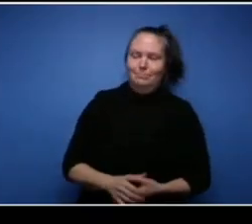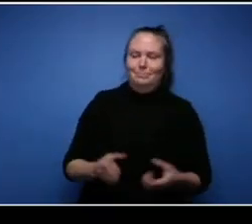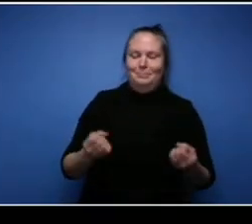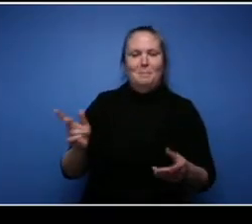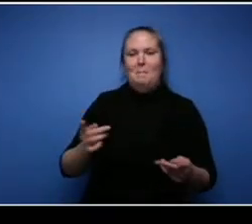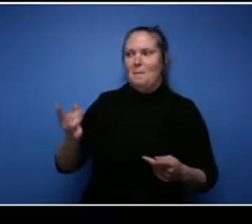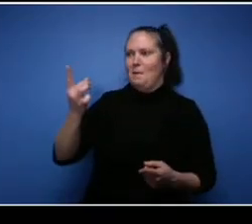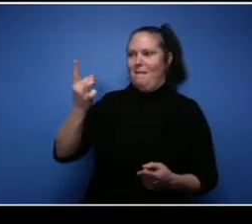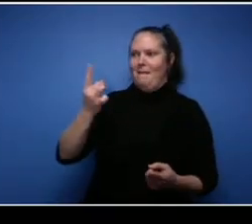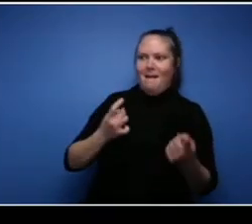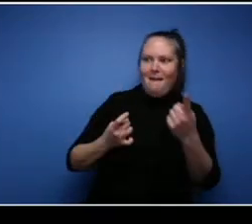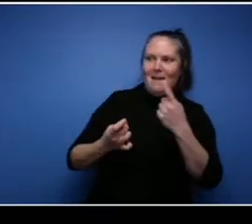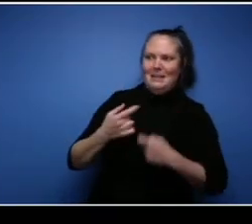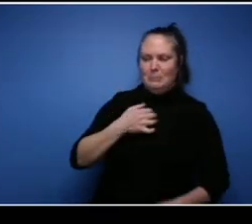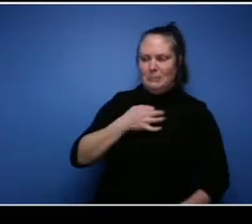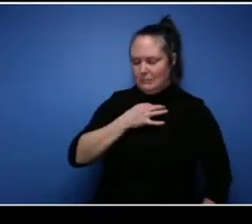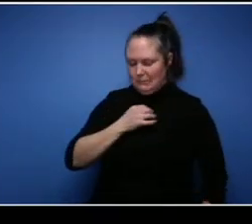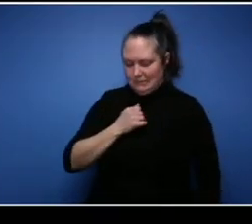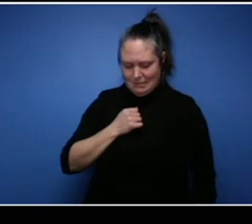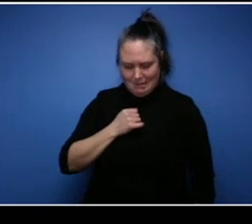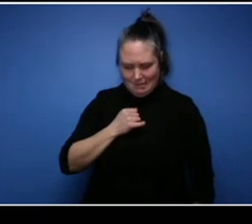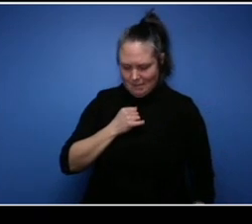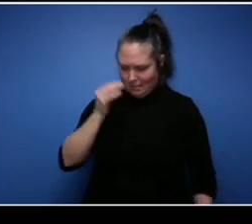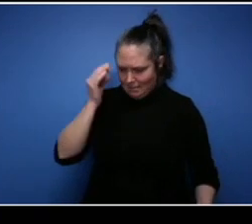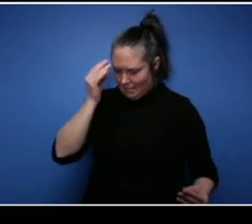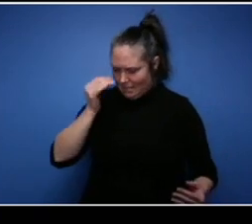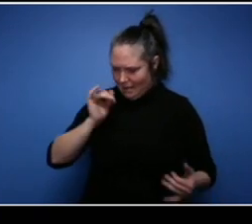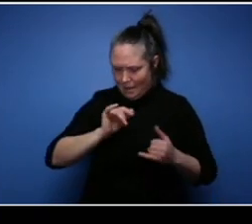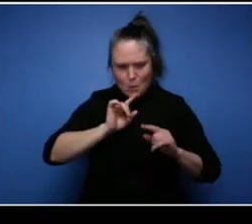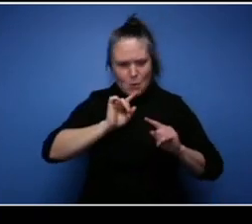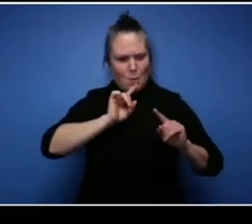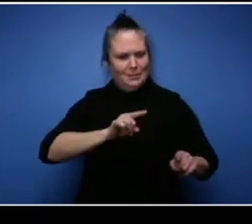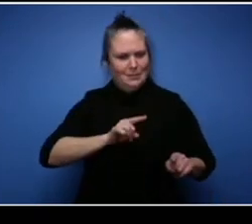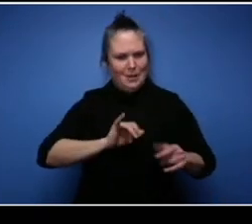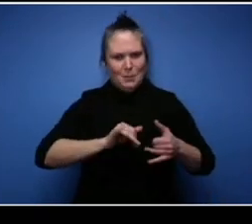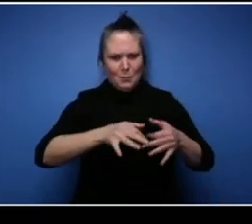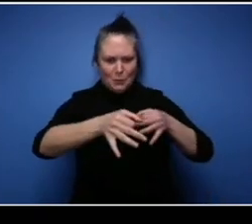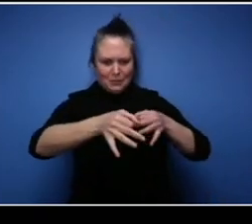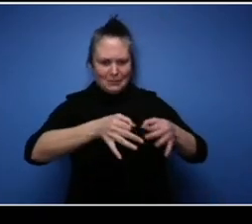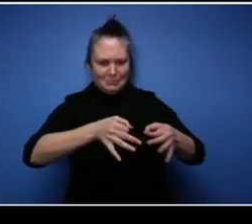individuals because I get asked that a lot. The first thing I would say would be you know